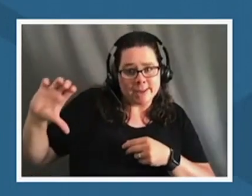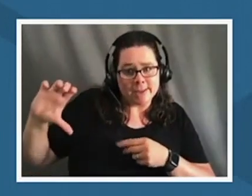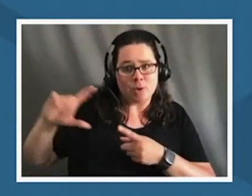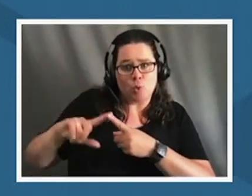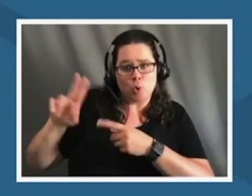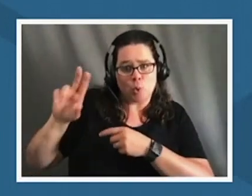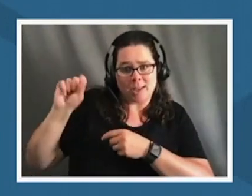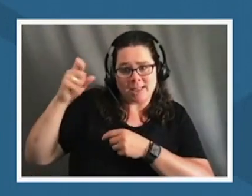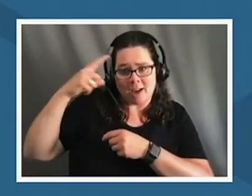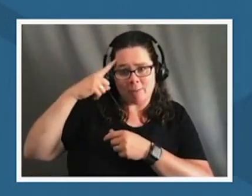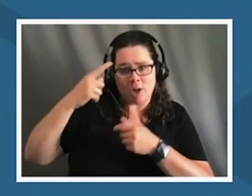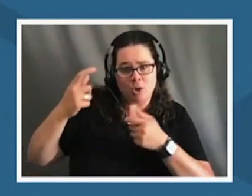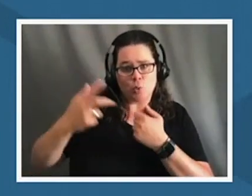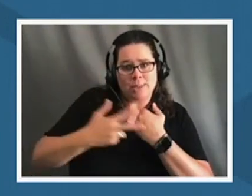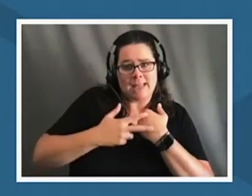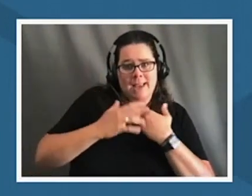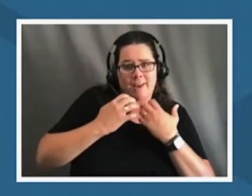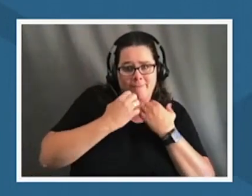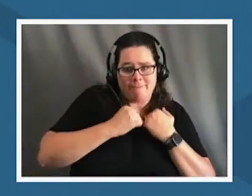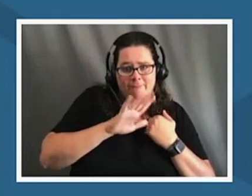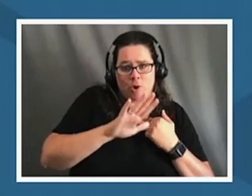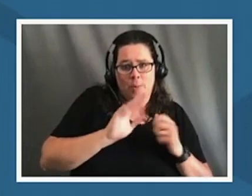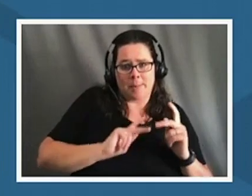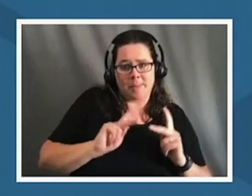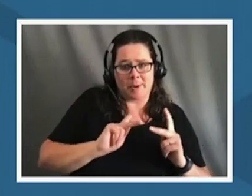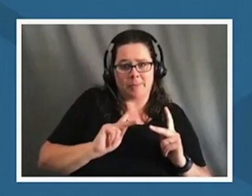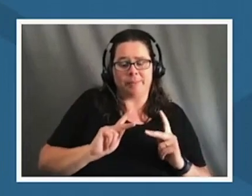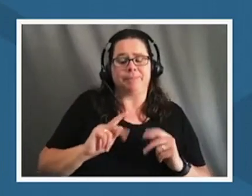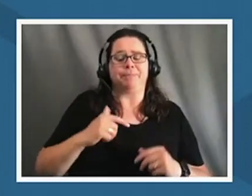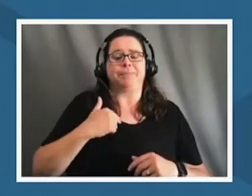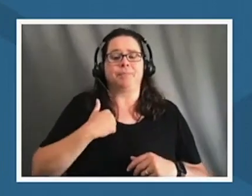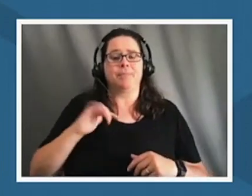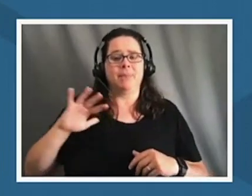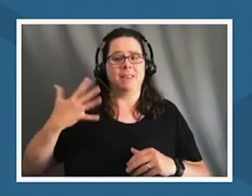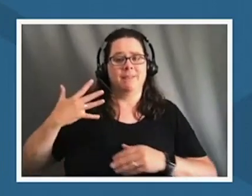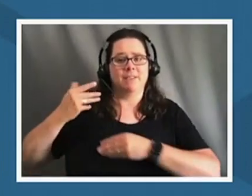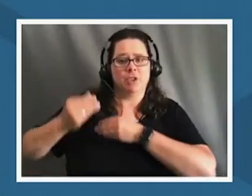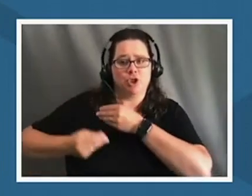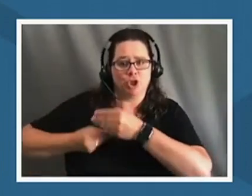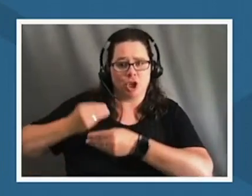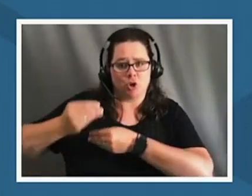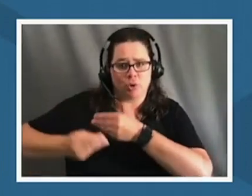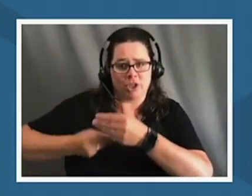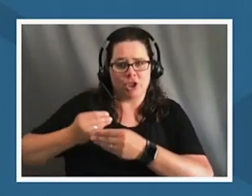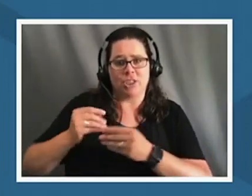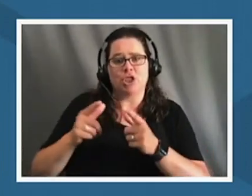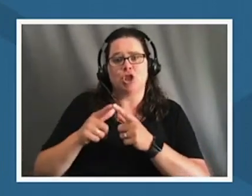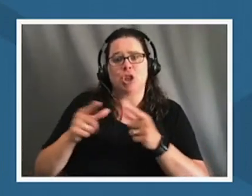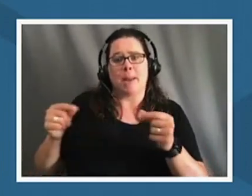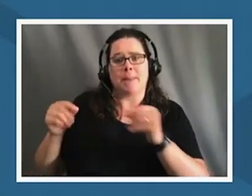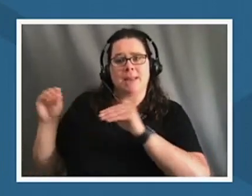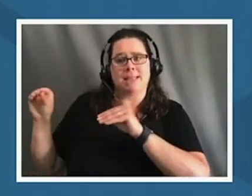i am gosei which honors the fifth generation of japanese